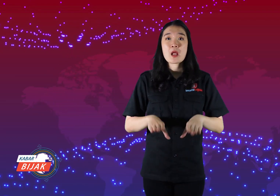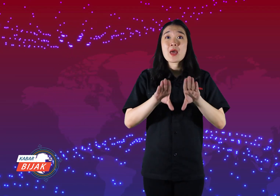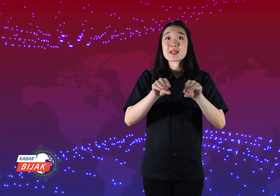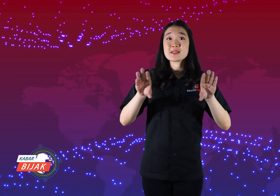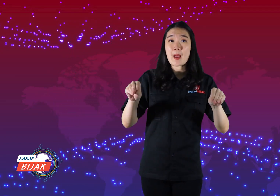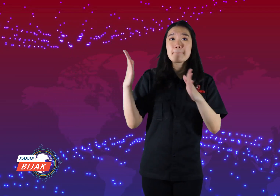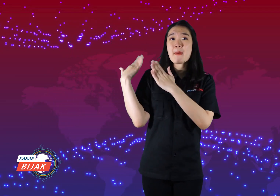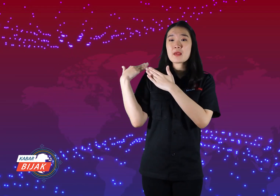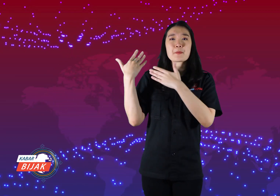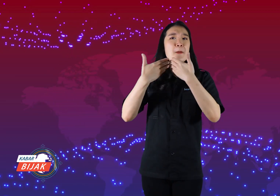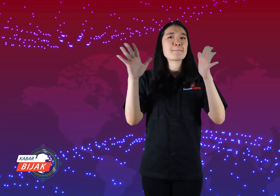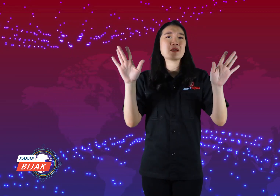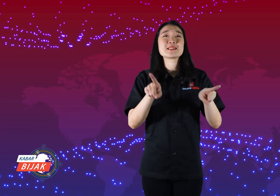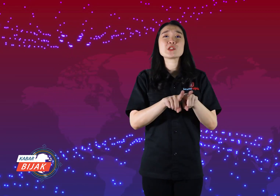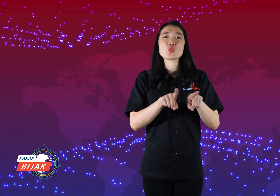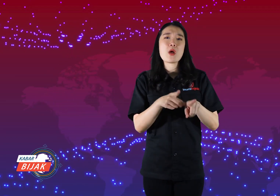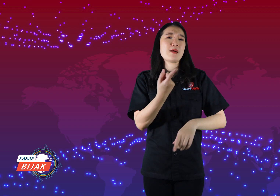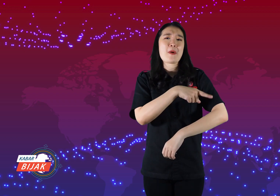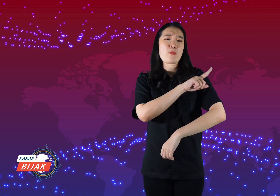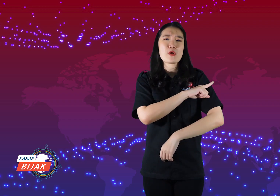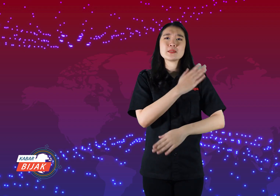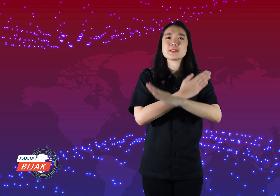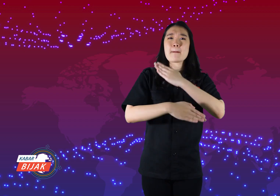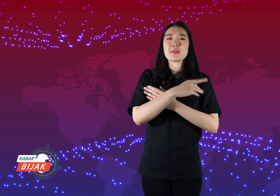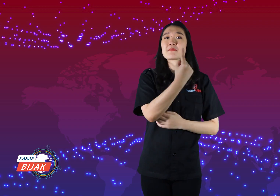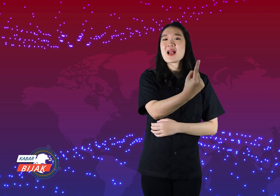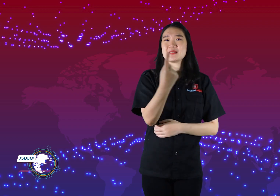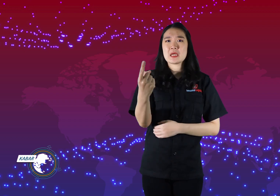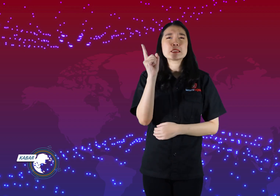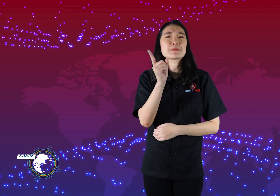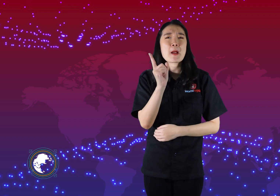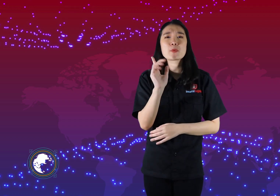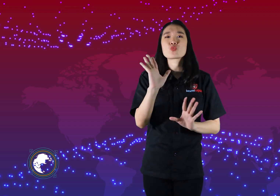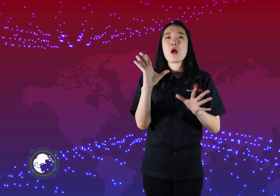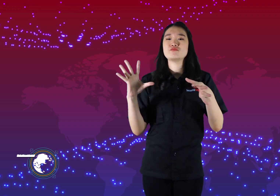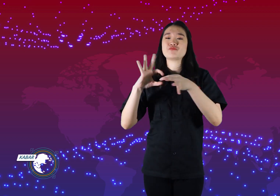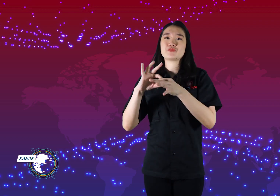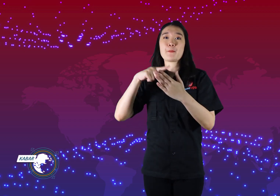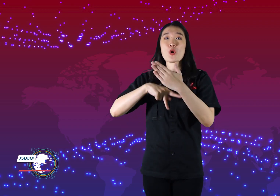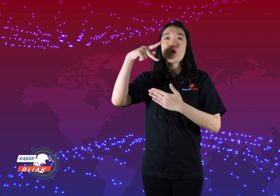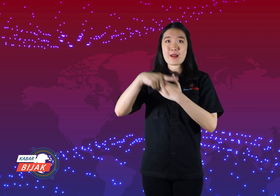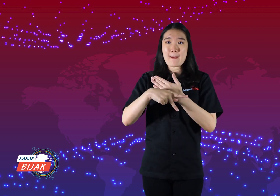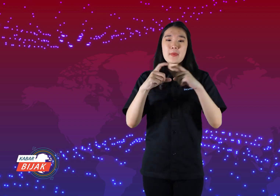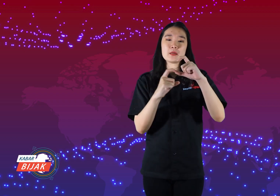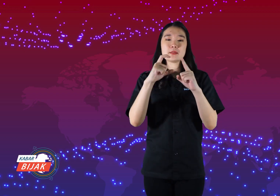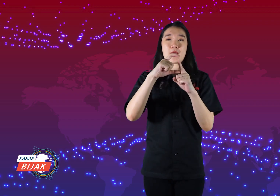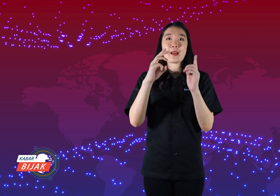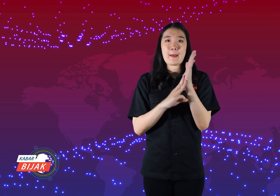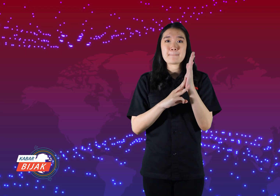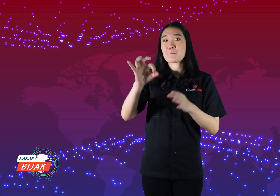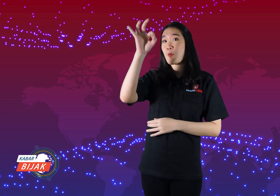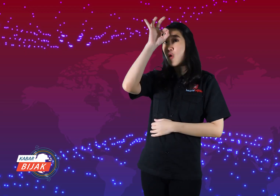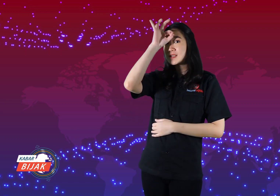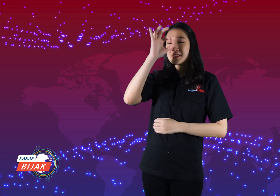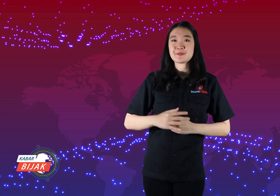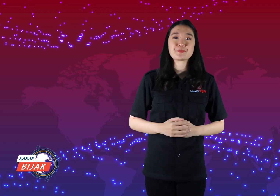Their work is tailored to their respective abilities program and this is the commitment of the National Police's HR